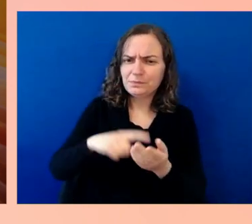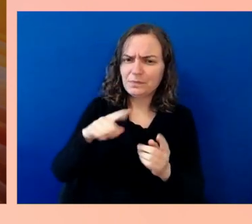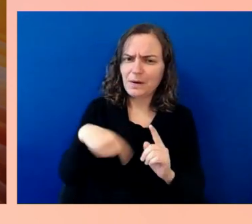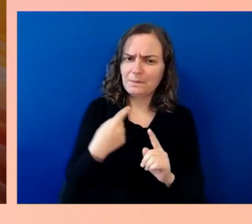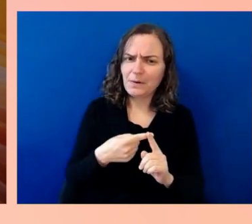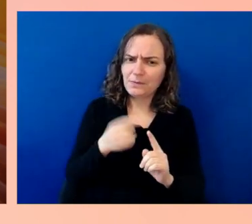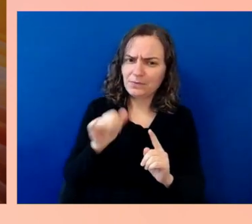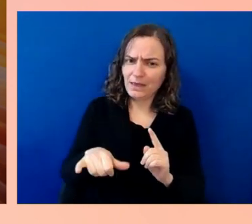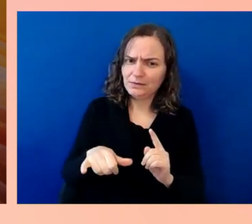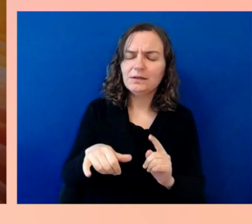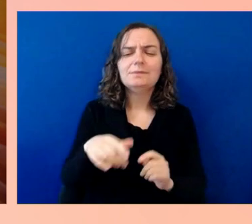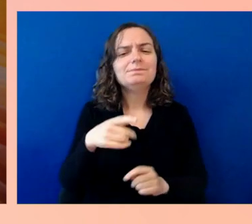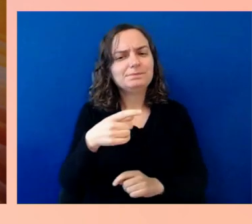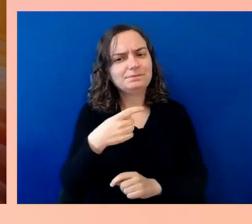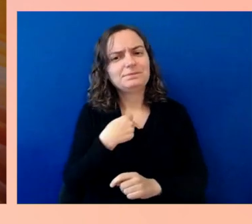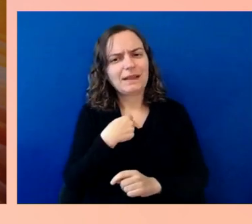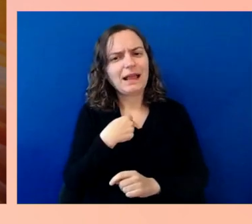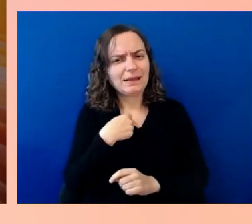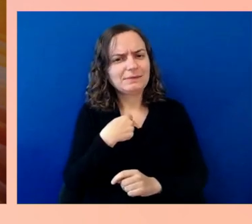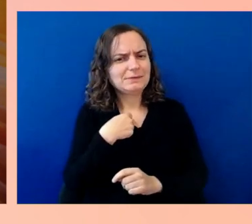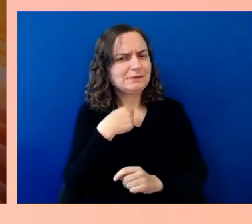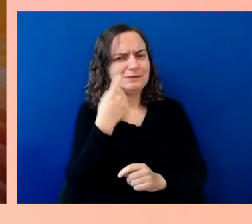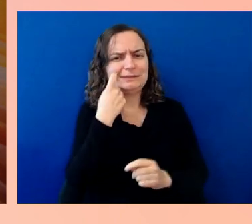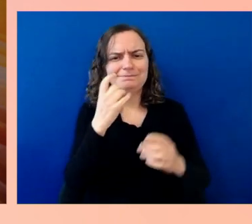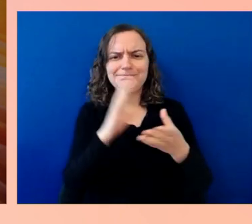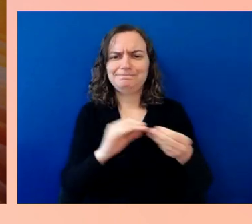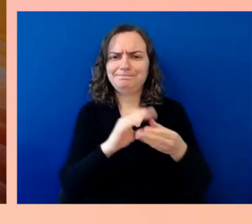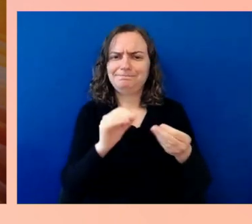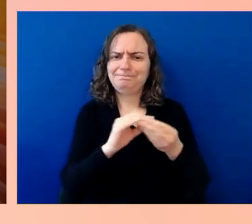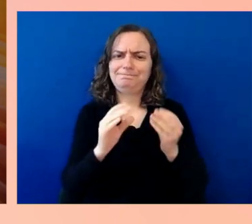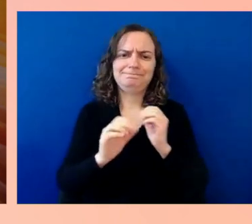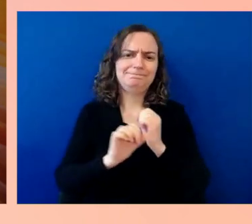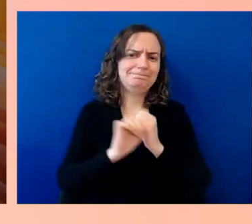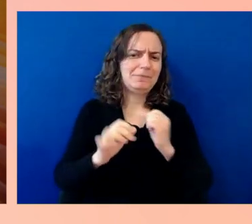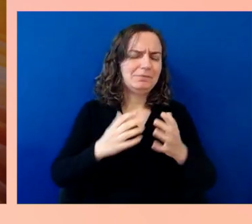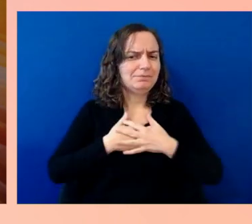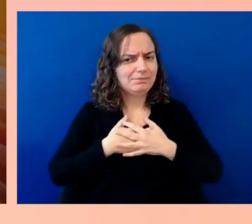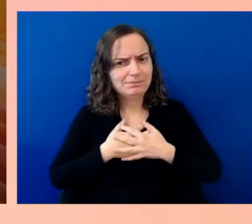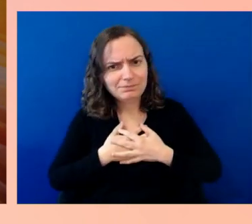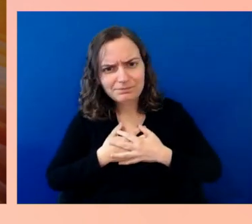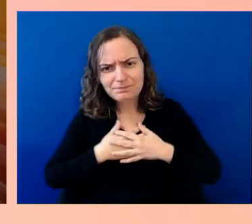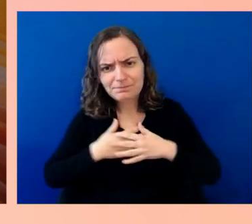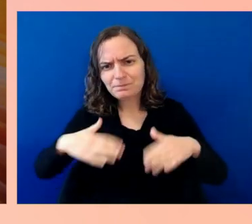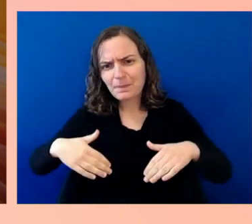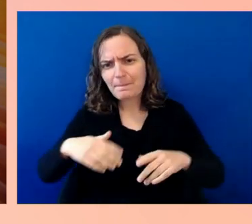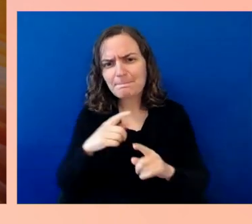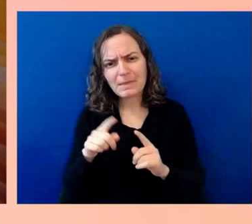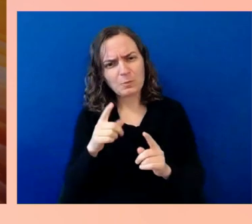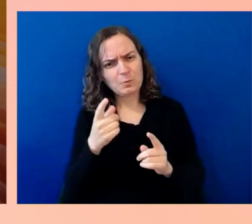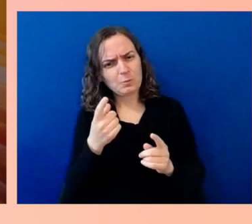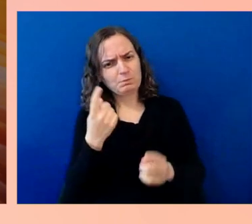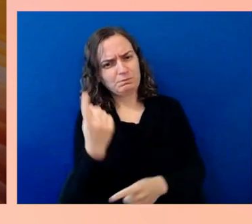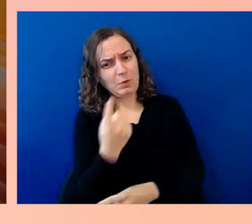someone who has a wheelchair to get on an airplane today. Unlike a bus, unlike a train,